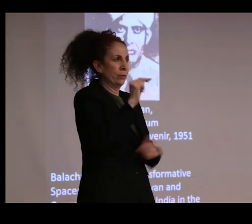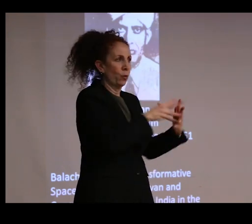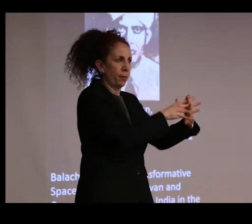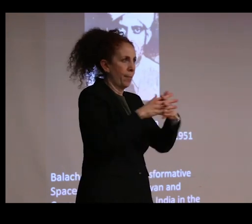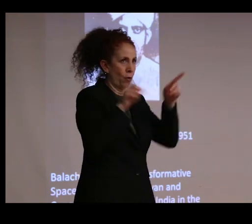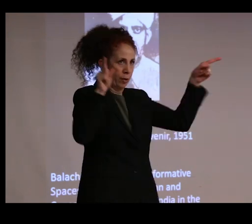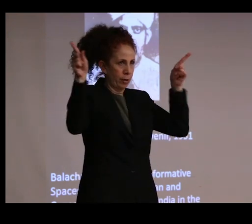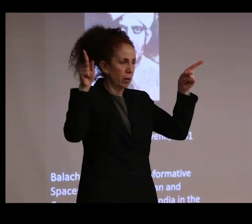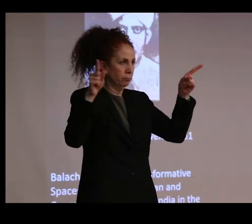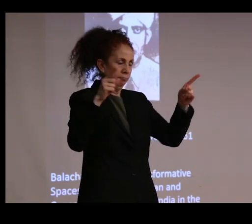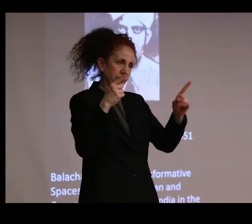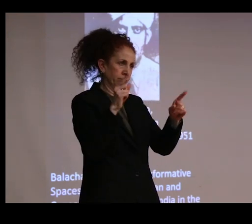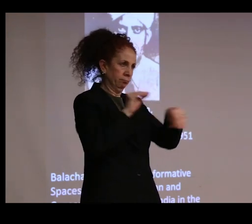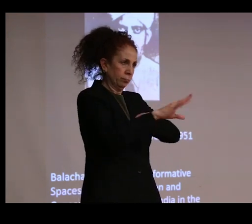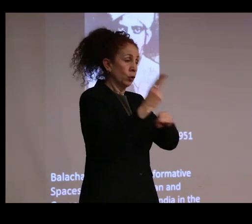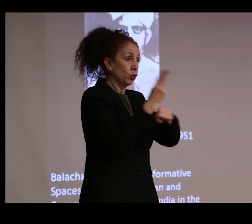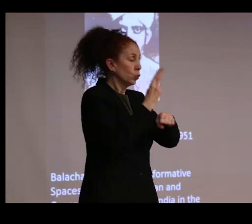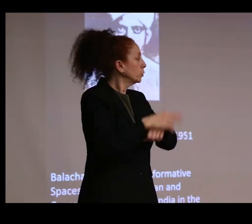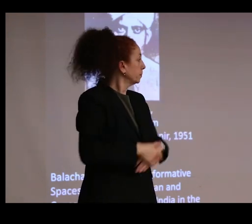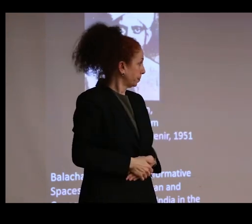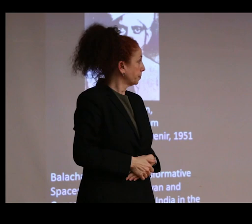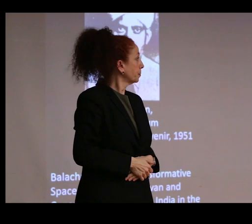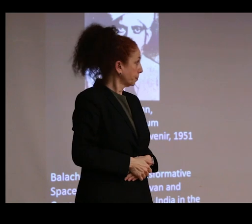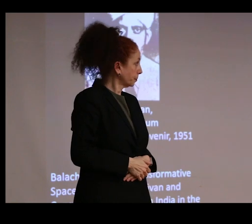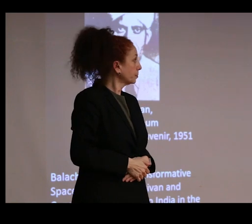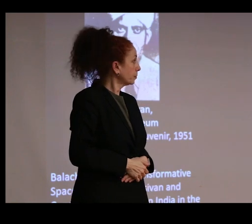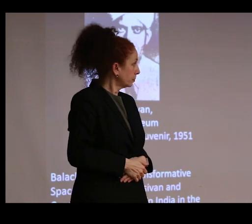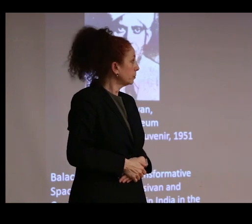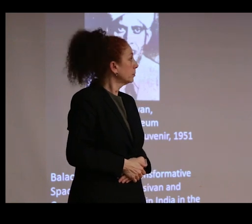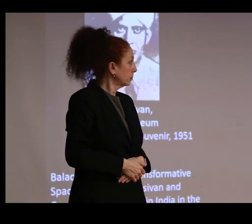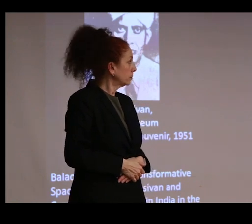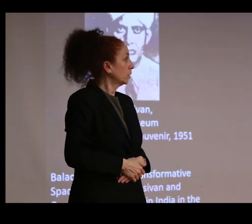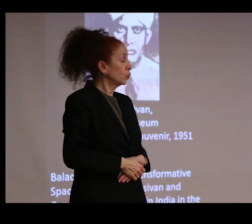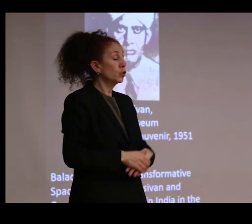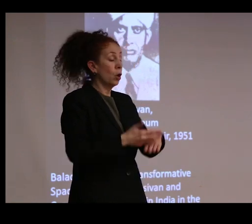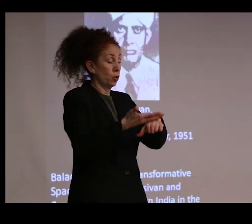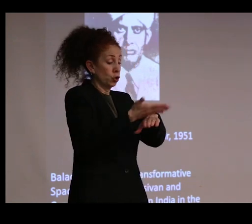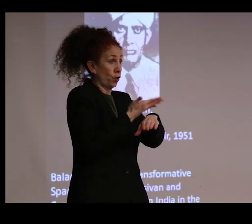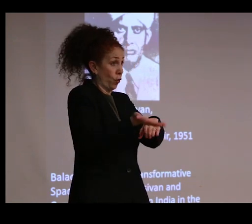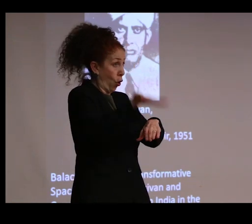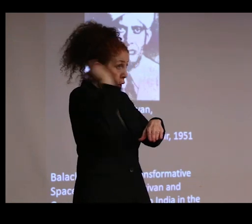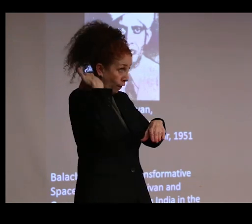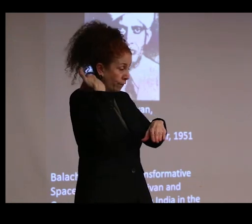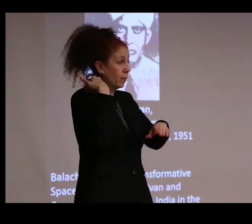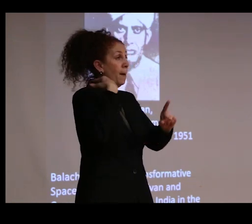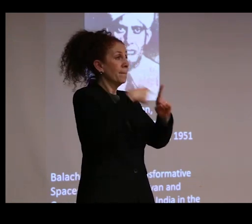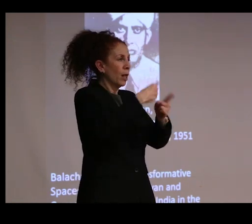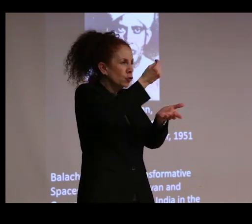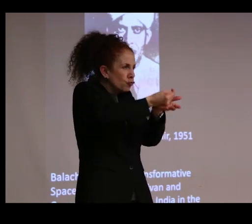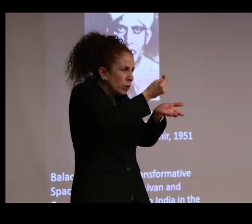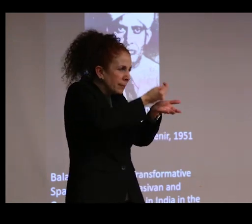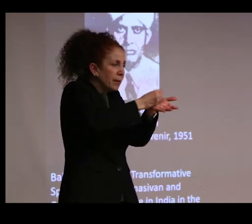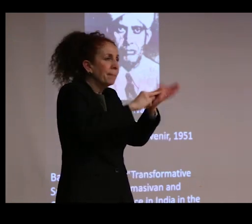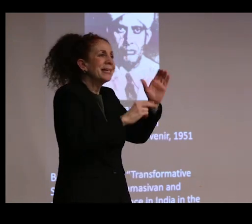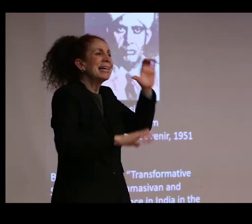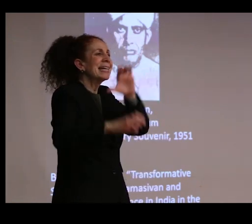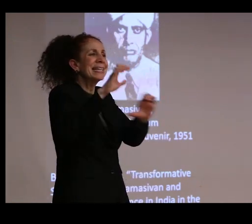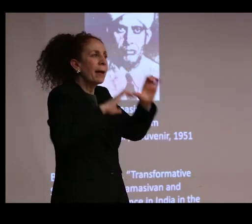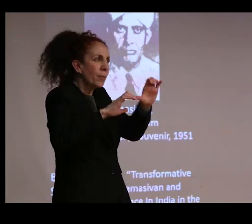And unlike the previous work done by Ram Singh Ahuja who just removing things from the surface, this treatment chemically reduces corrosion products back